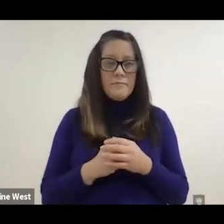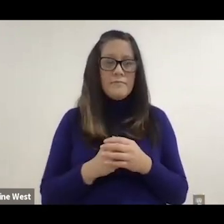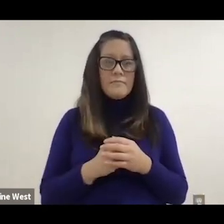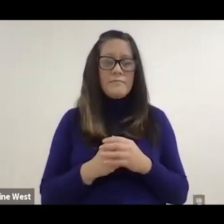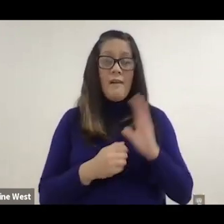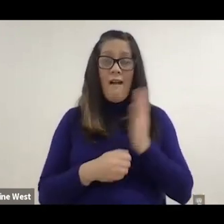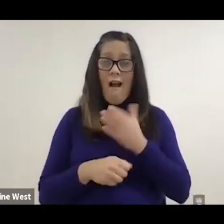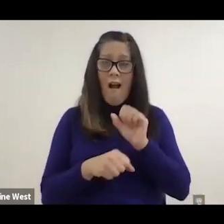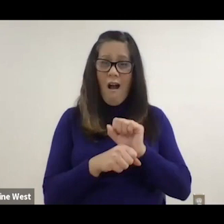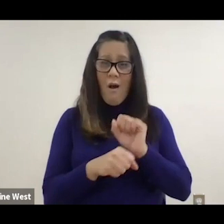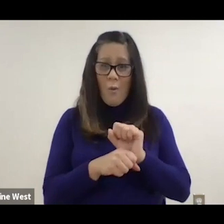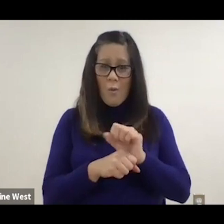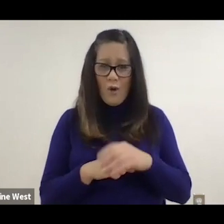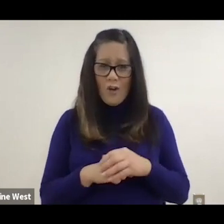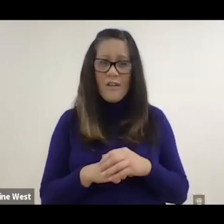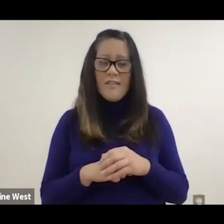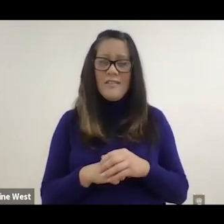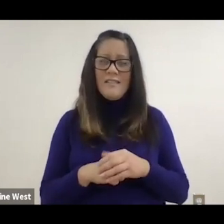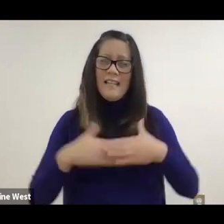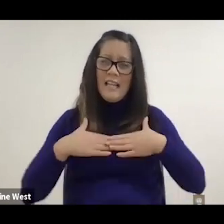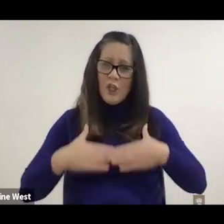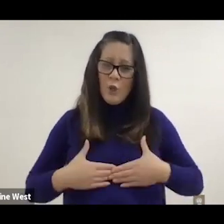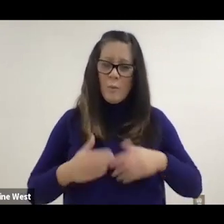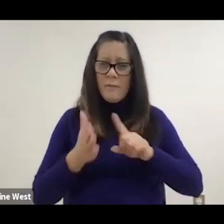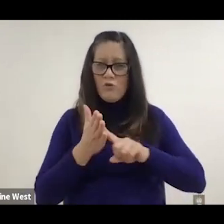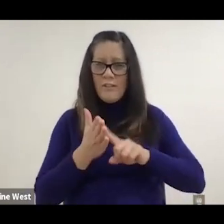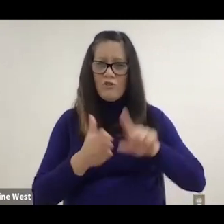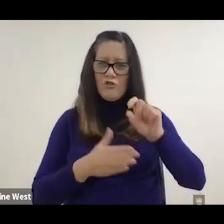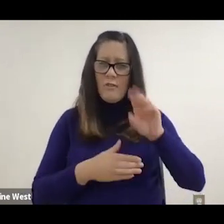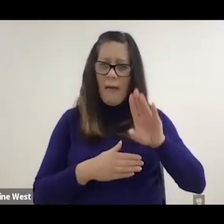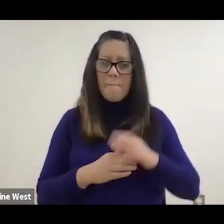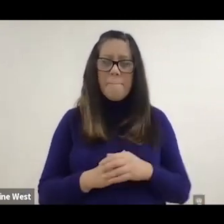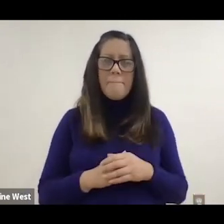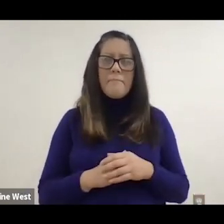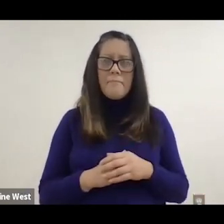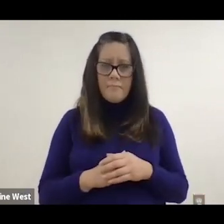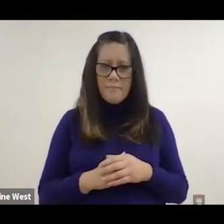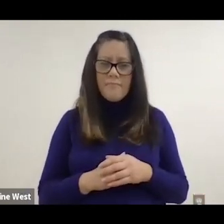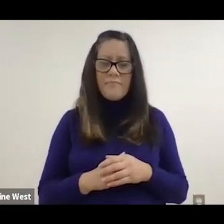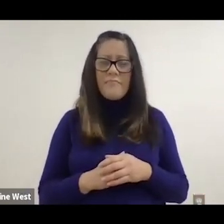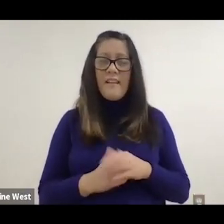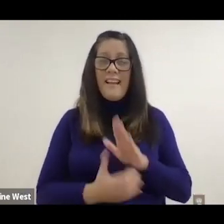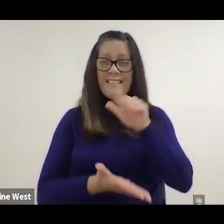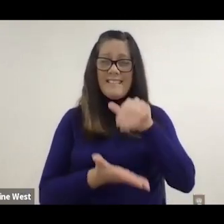in our work at the research laboratories between with the Center for Assistive Technology,